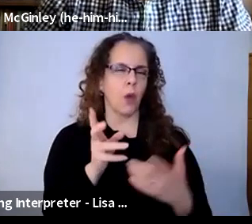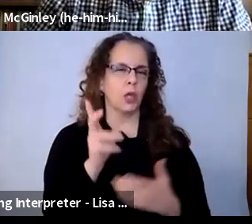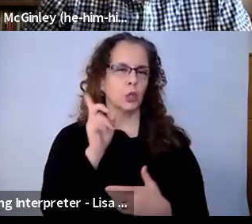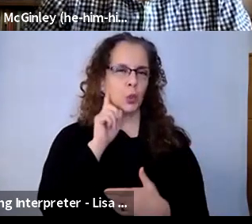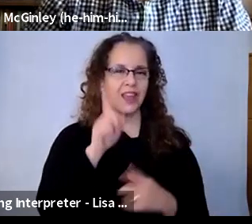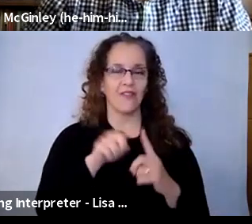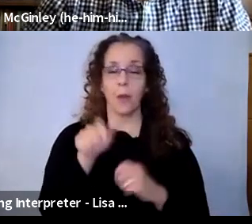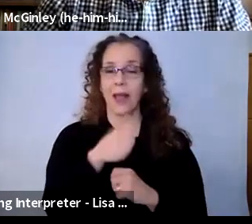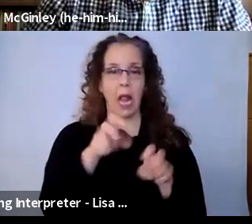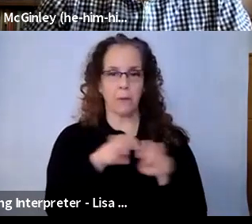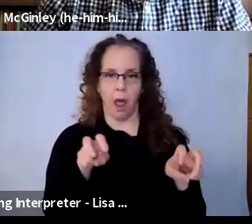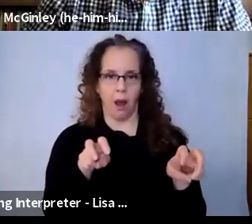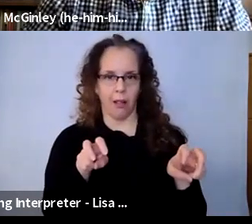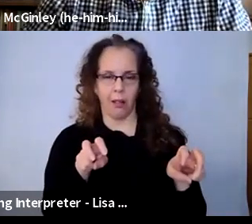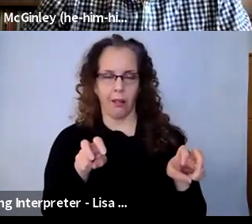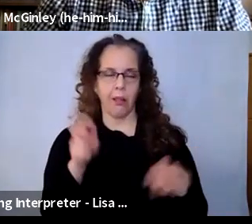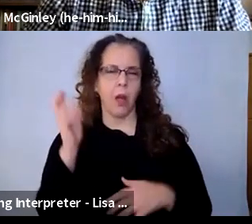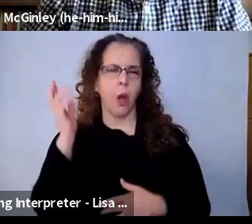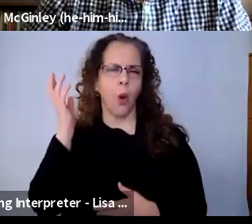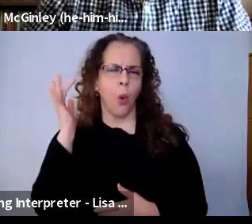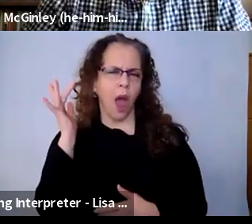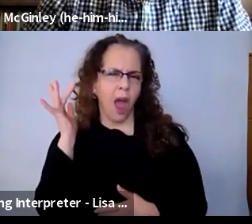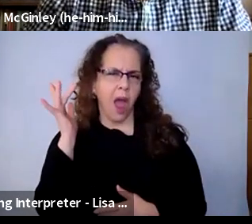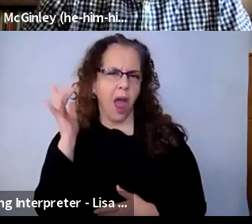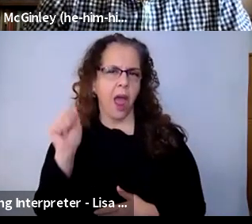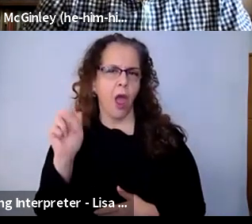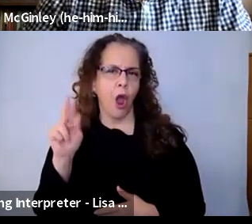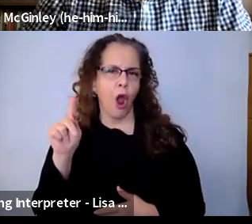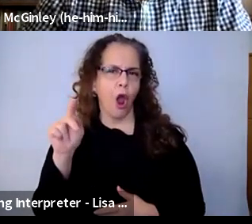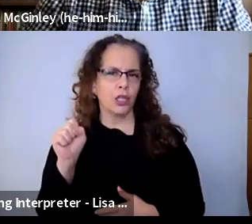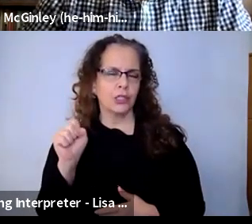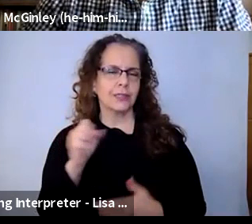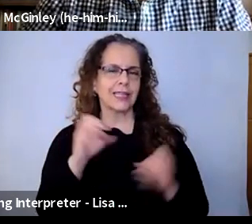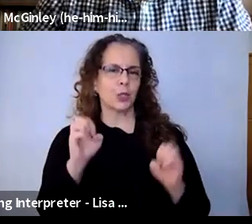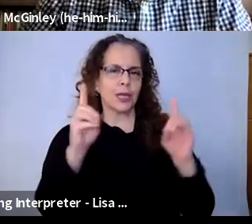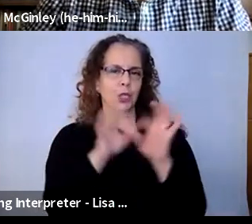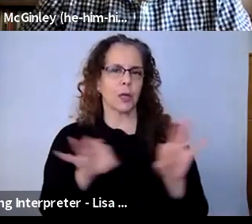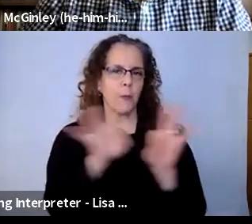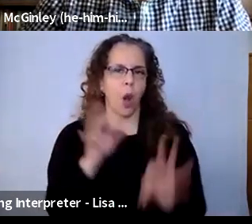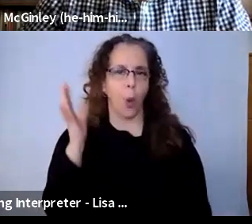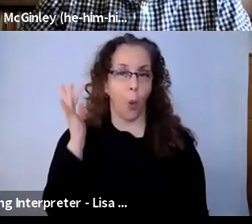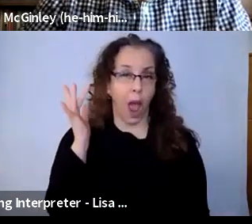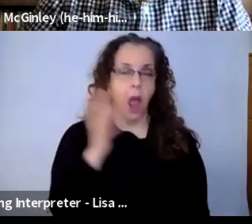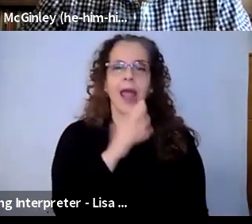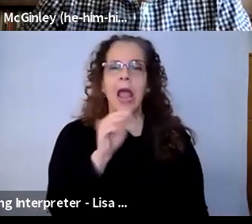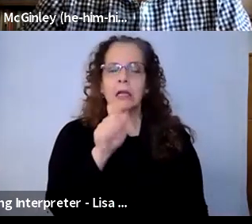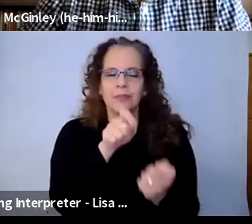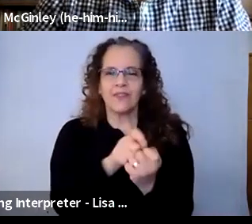panelists about why arts education is important, particularly now. Why do you feel that arts education is an